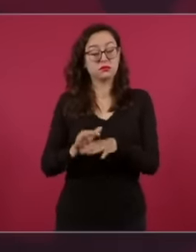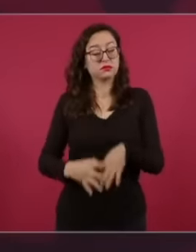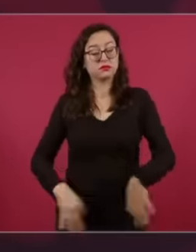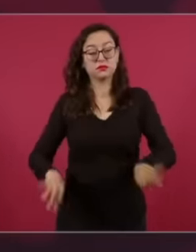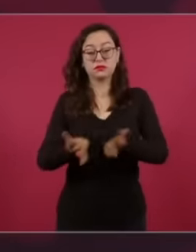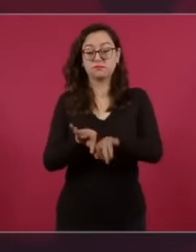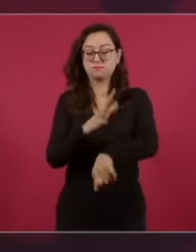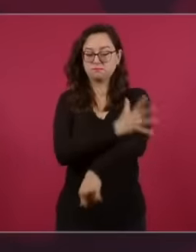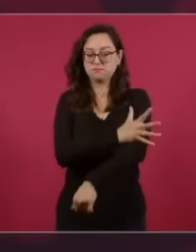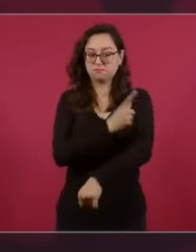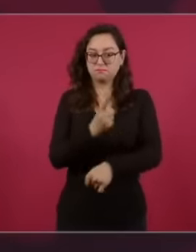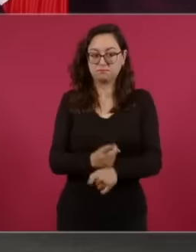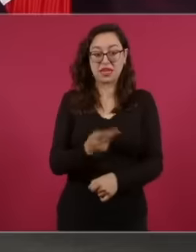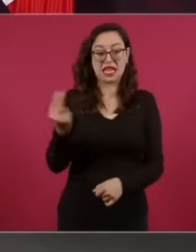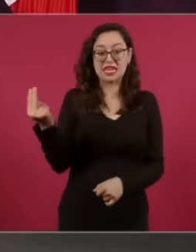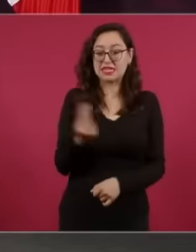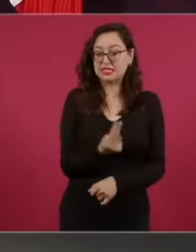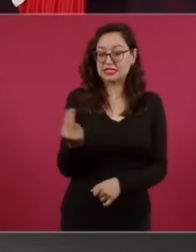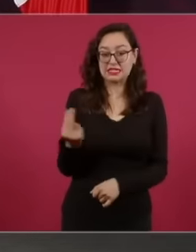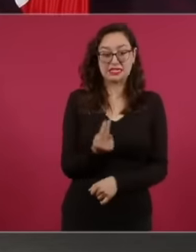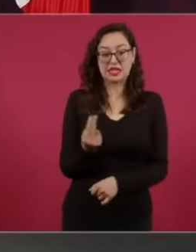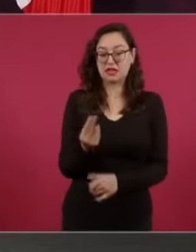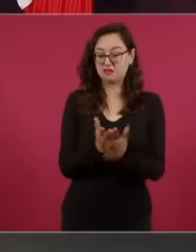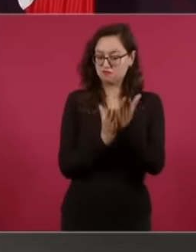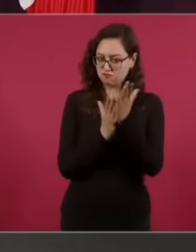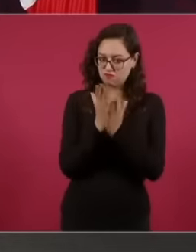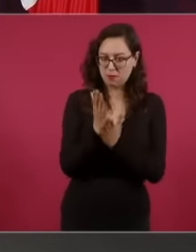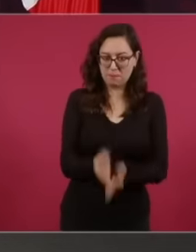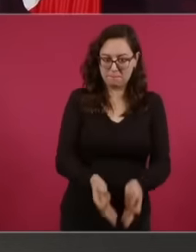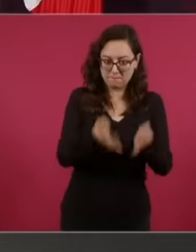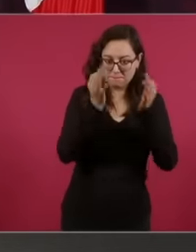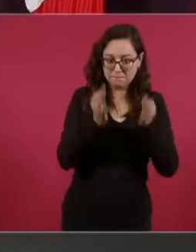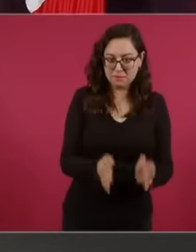but a radio host